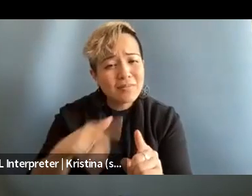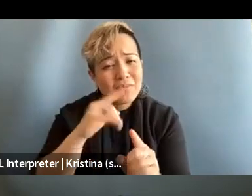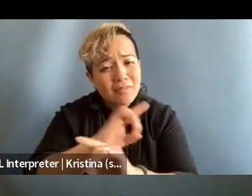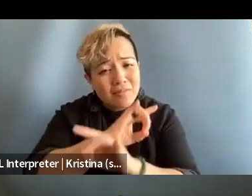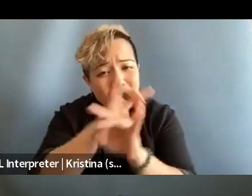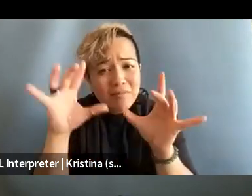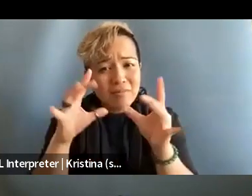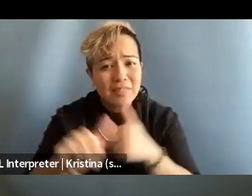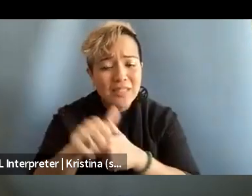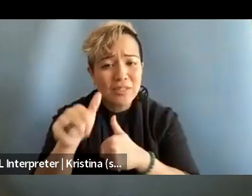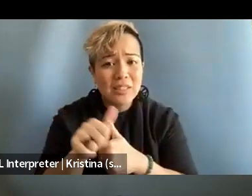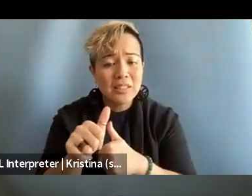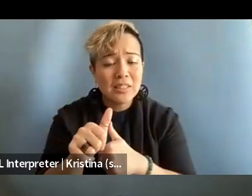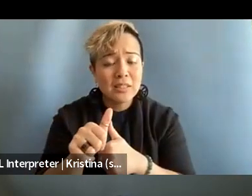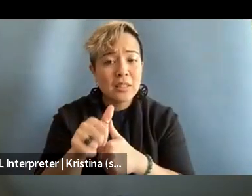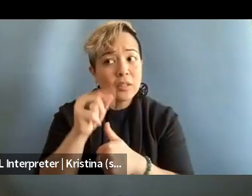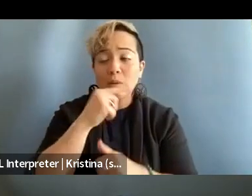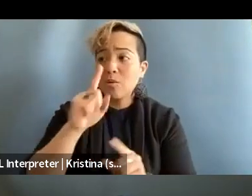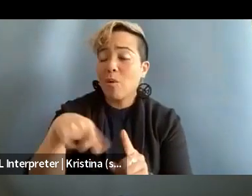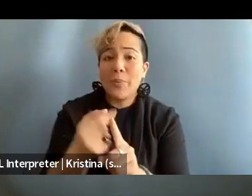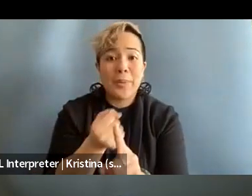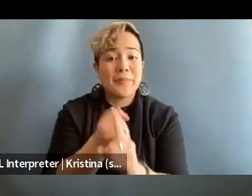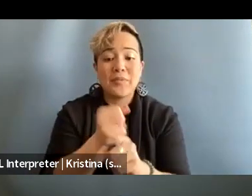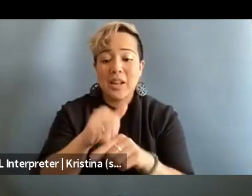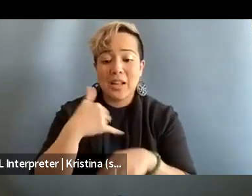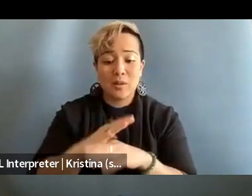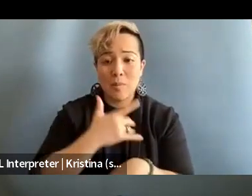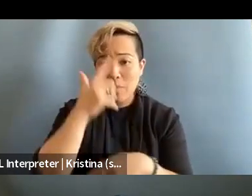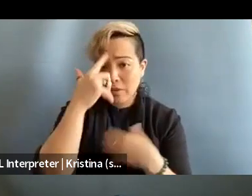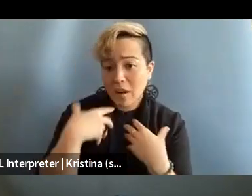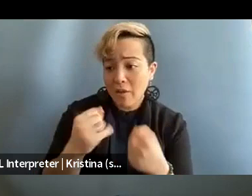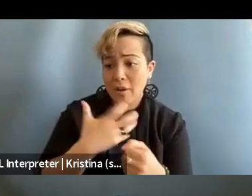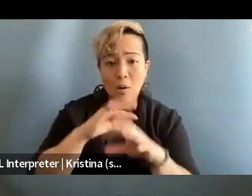So not only what the effects that it has on our mental health and wellbeing on our families,